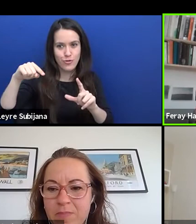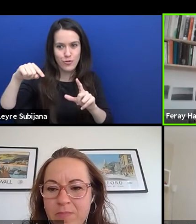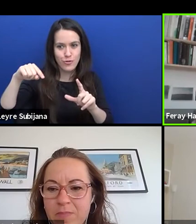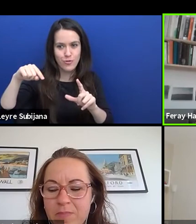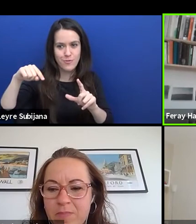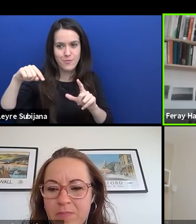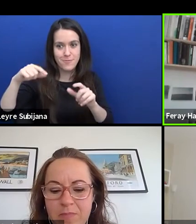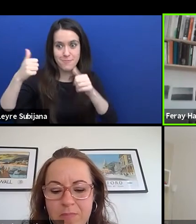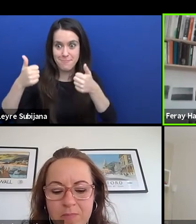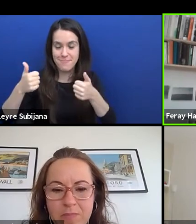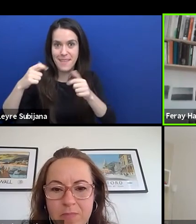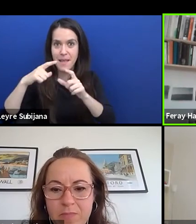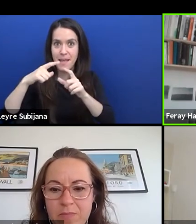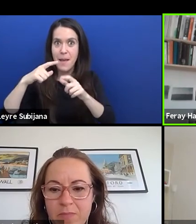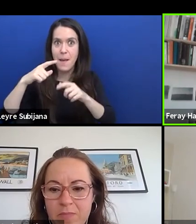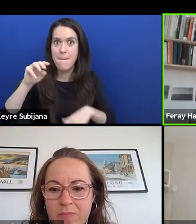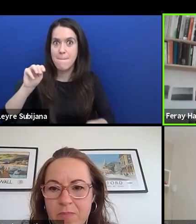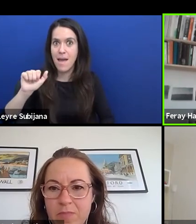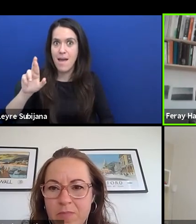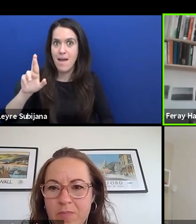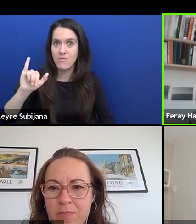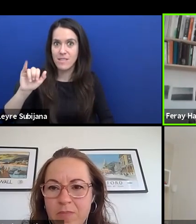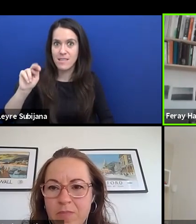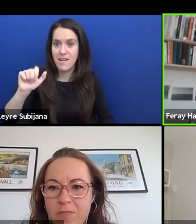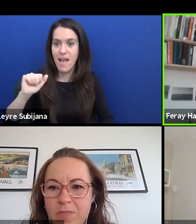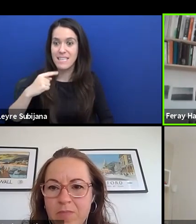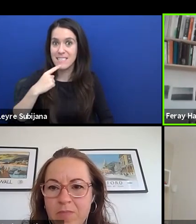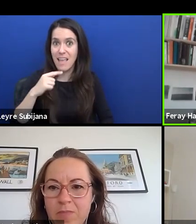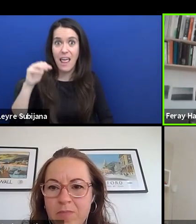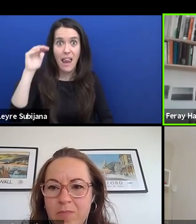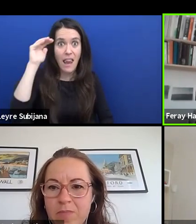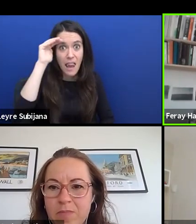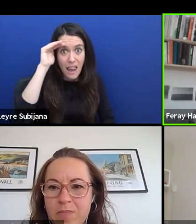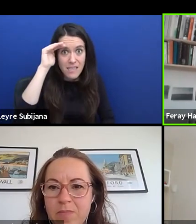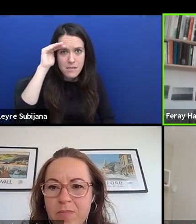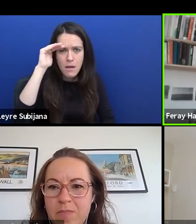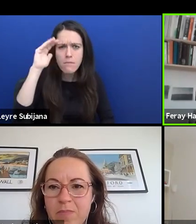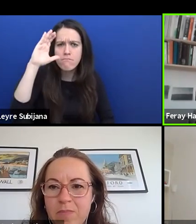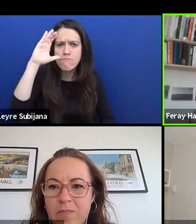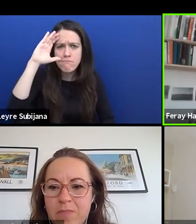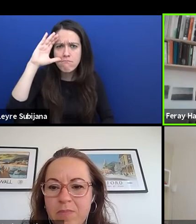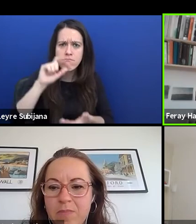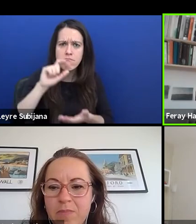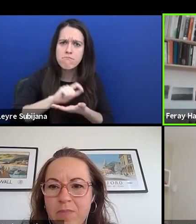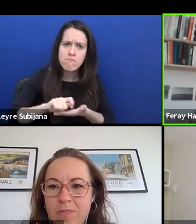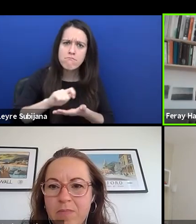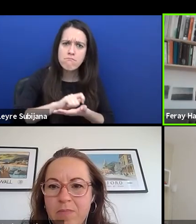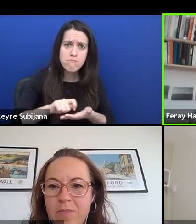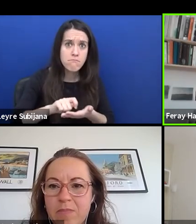Marina says, listening is the key issue. Young people ask for it, they need it.